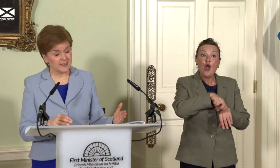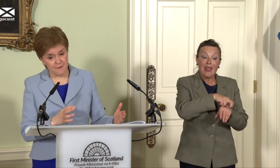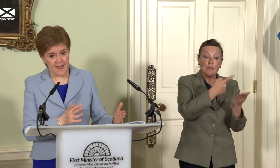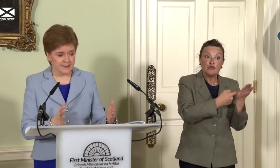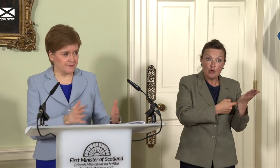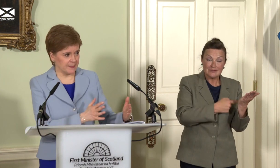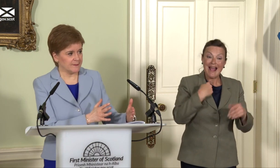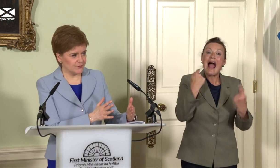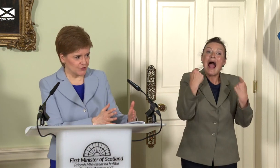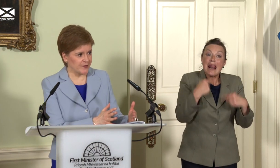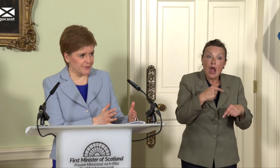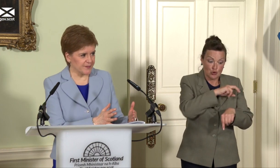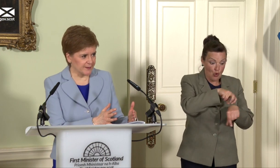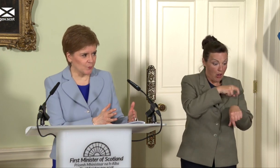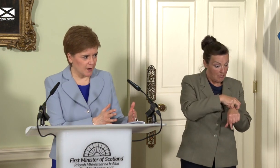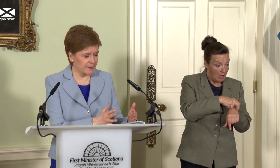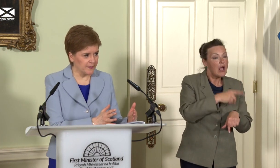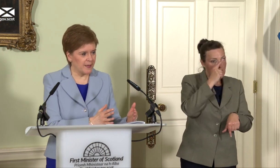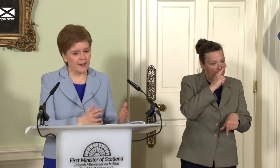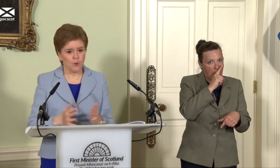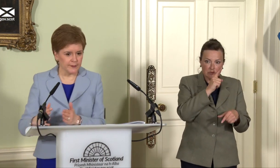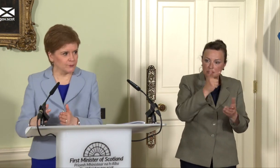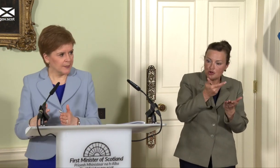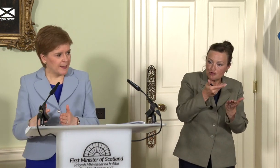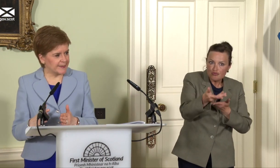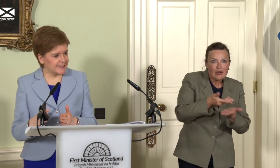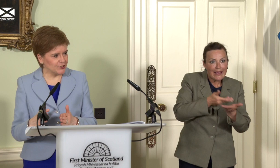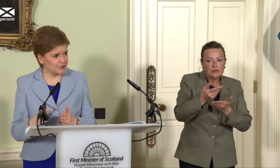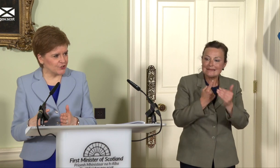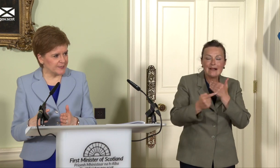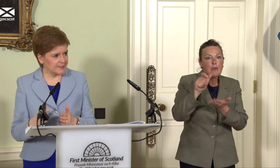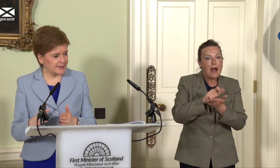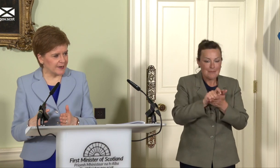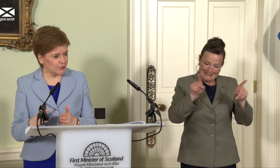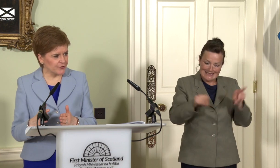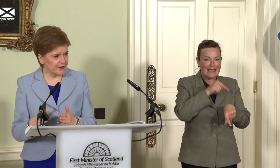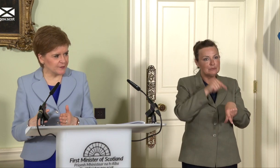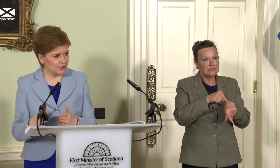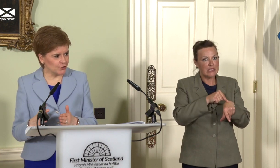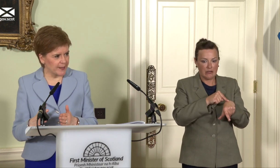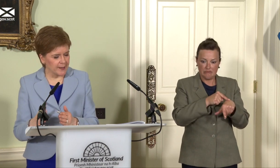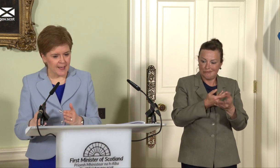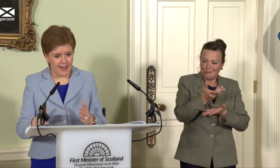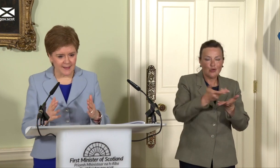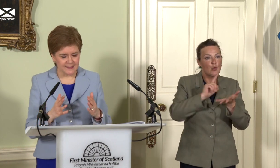effectively, to trade within the single market while continuing to trade across the rest of the UK, has